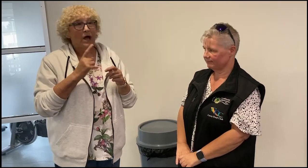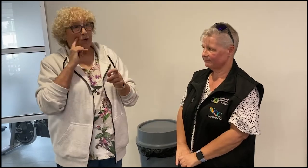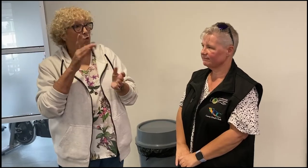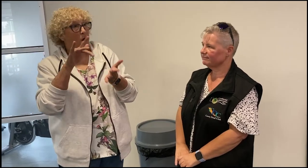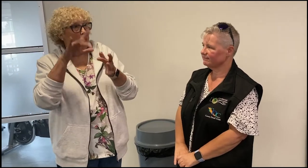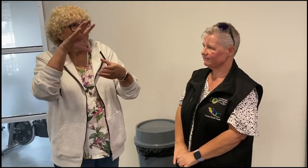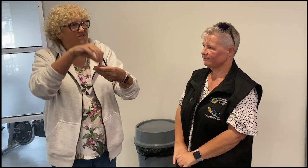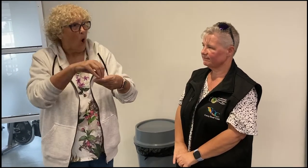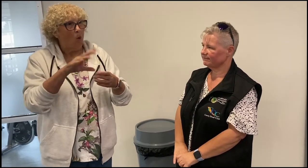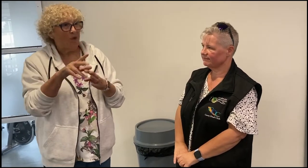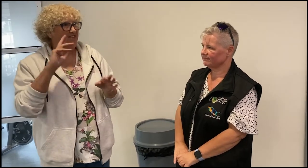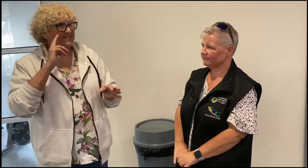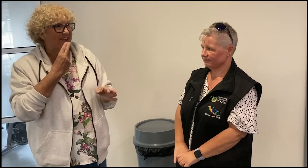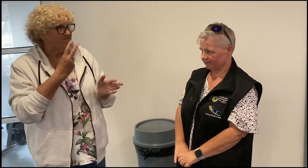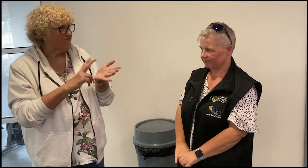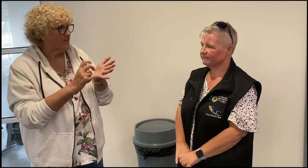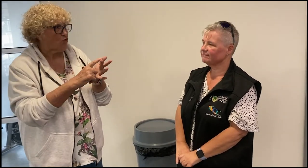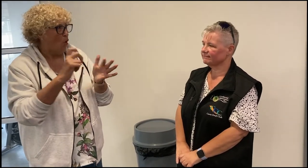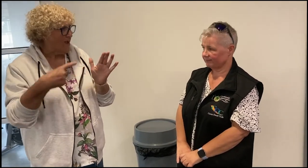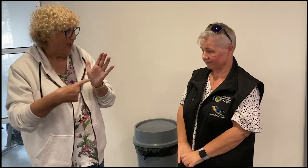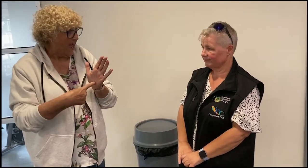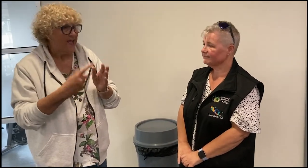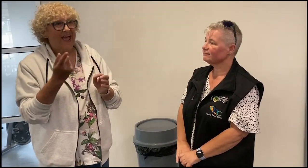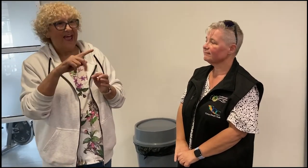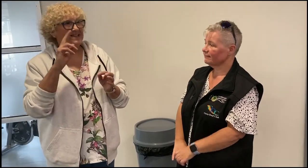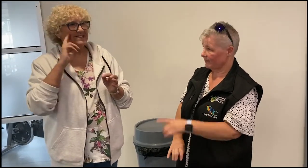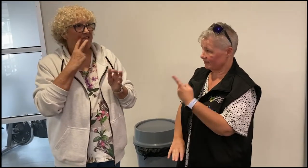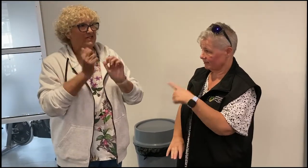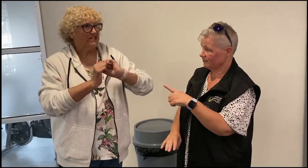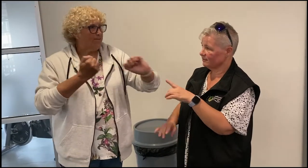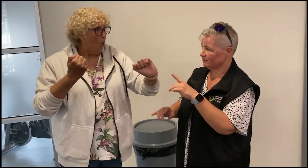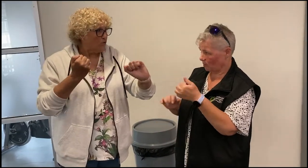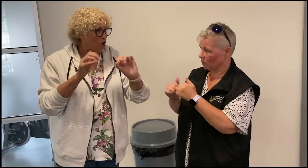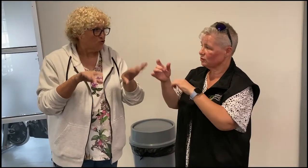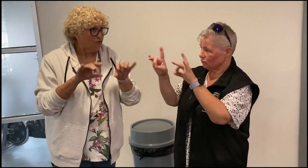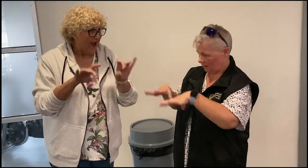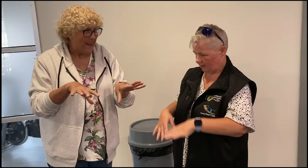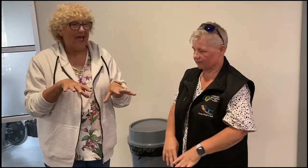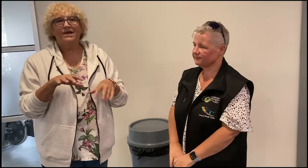We are partnering with Deaf Victoria and Deaf Sports Australia,